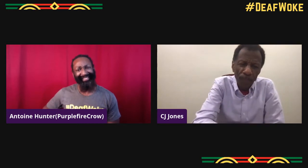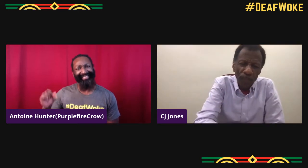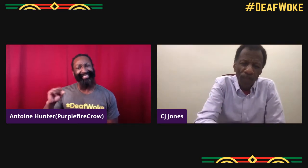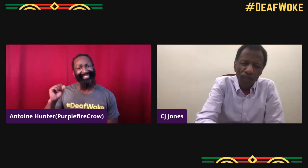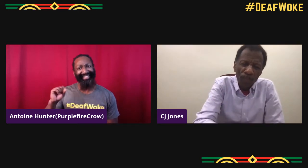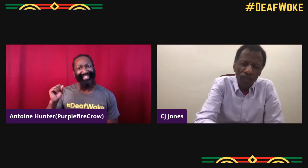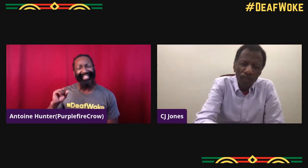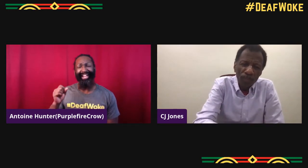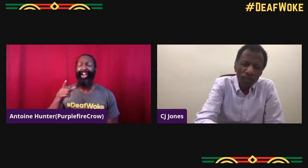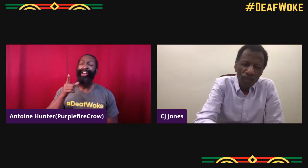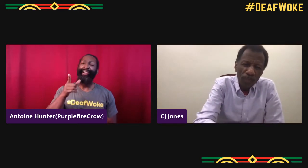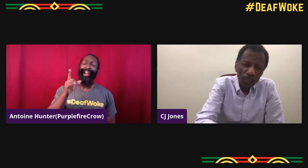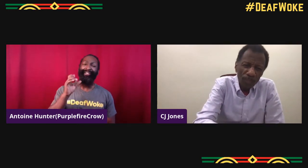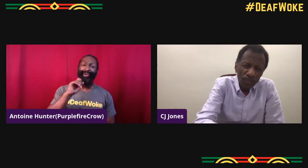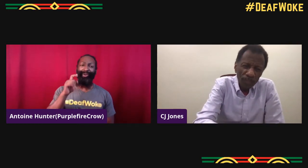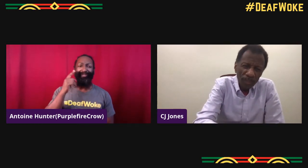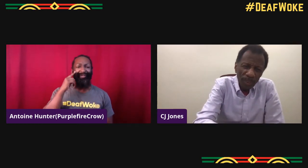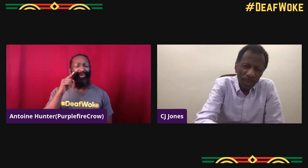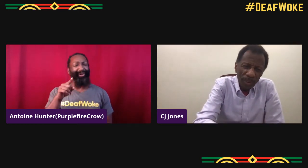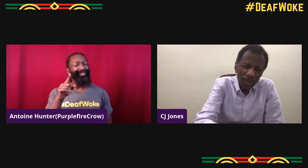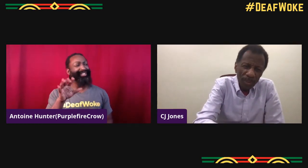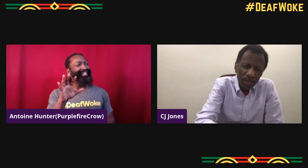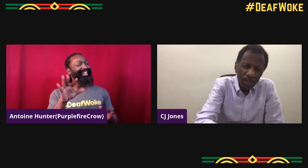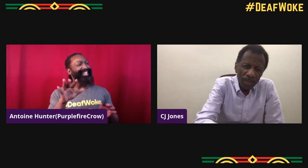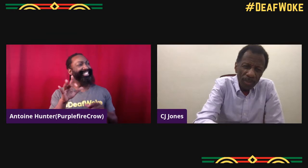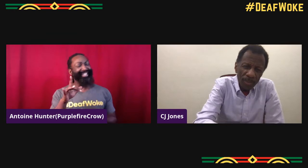So my parents didn't wanna keep kind of the idea of separation.